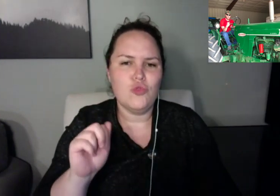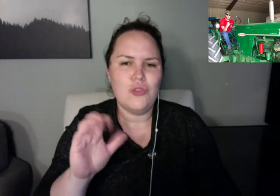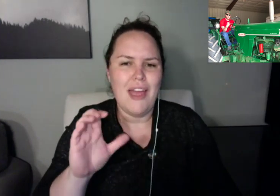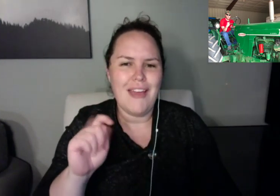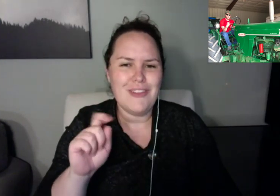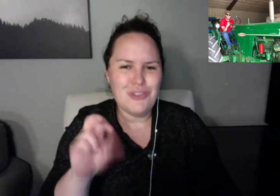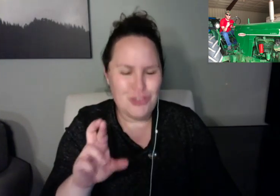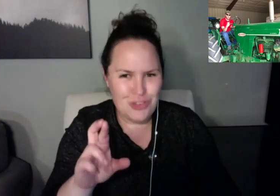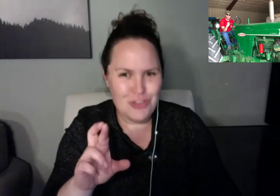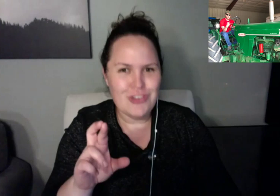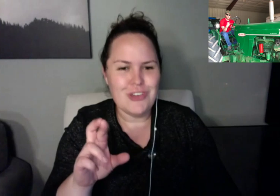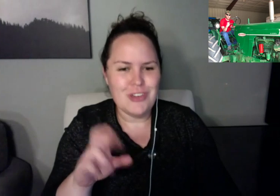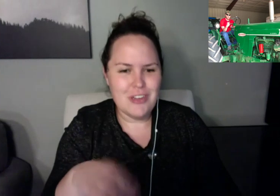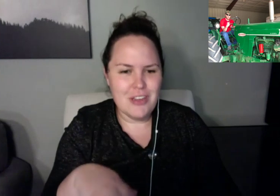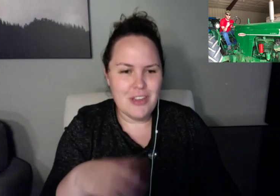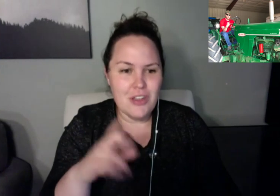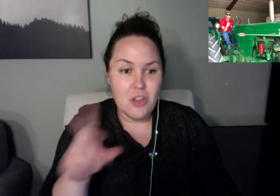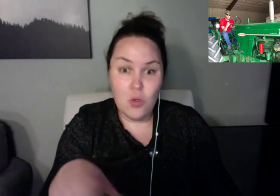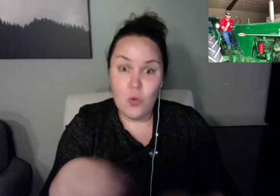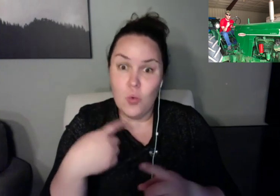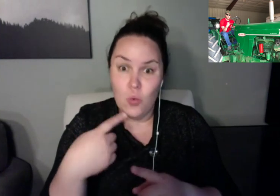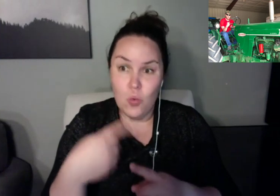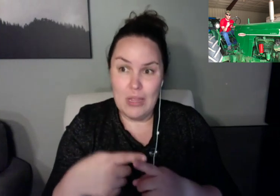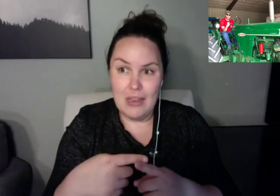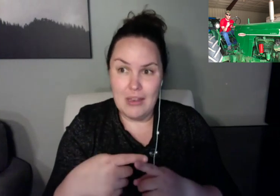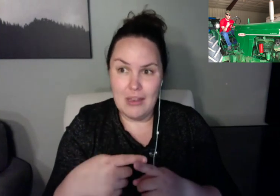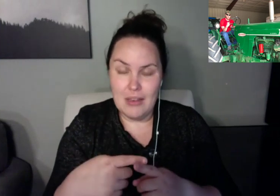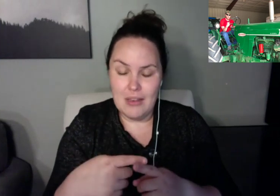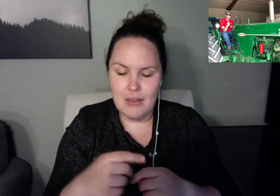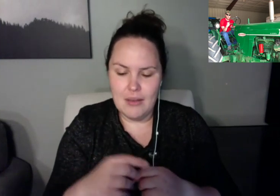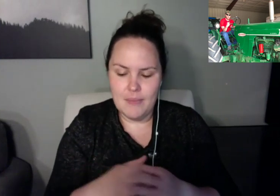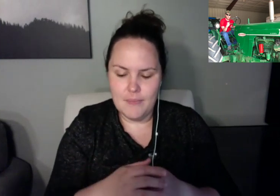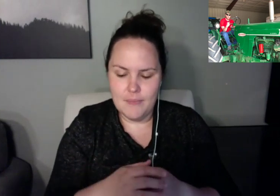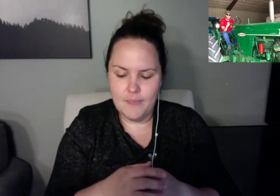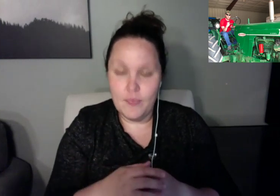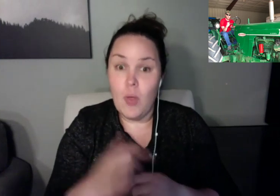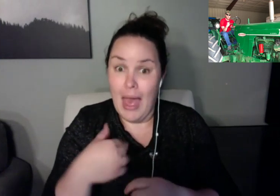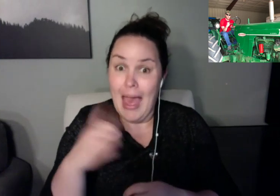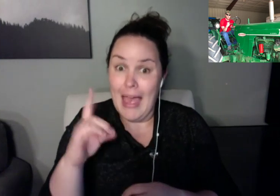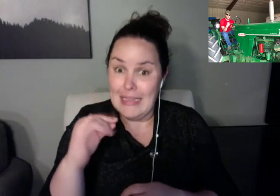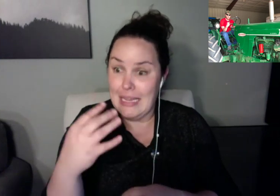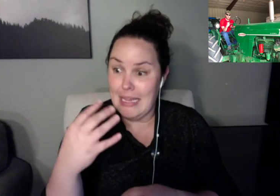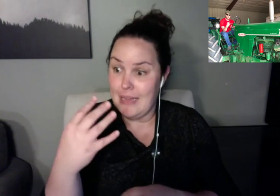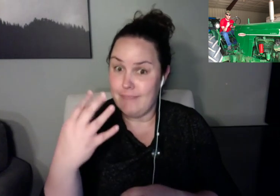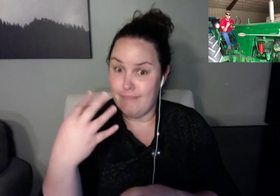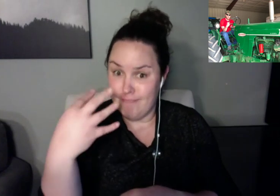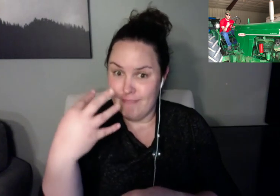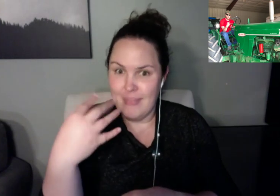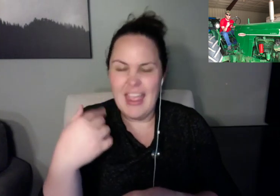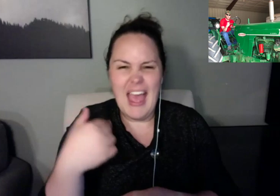So thank you. >> RJ: And you said that the funds that you raised during the fundraiser go to eyesight research, correct?